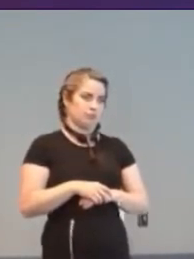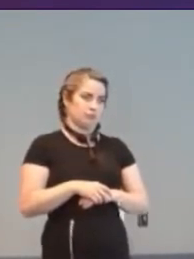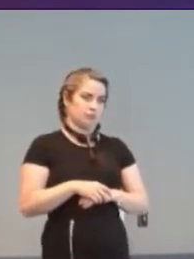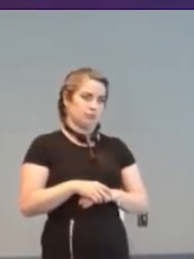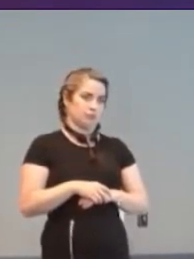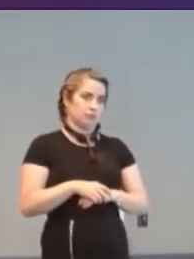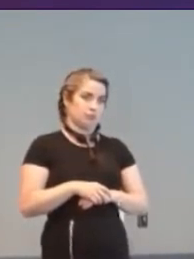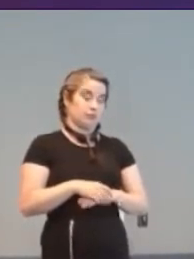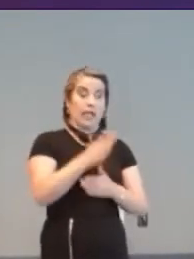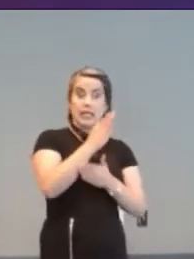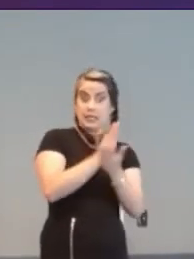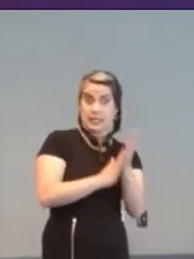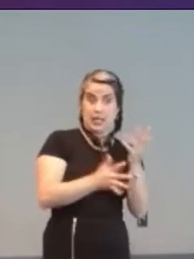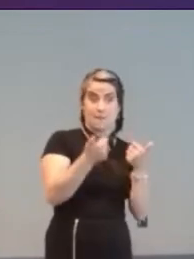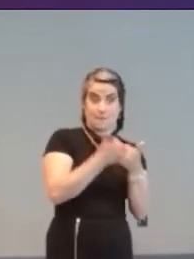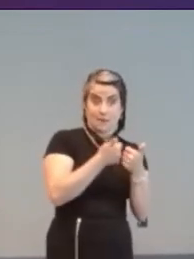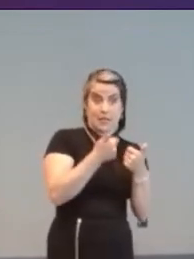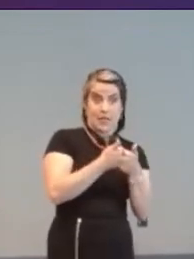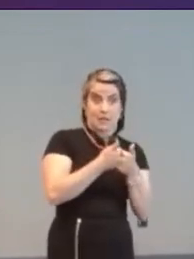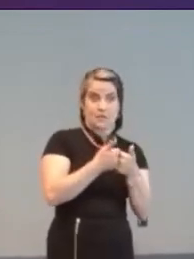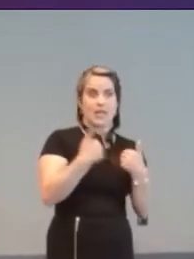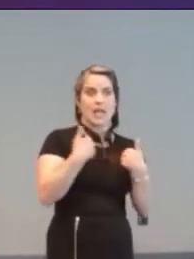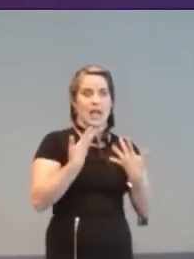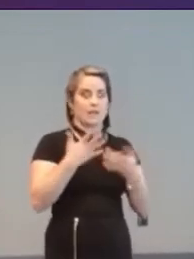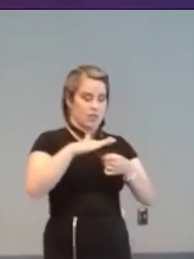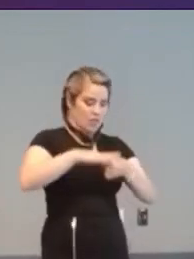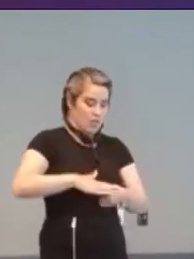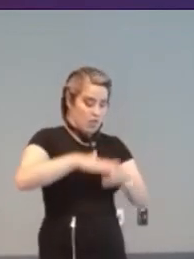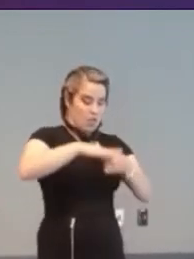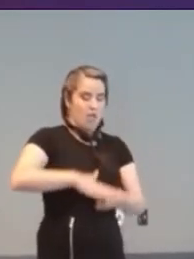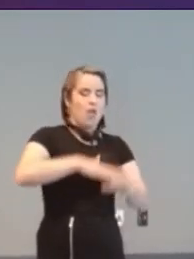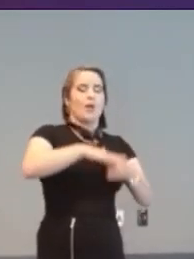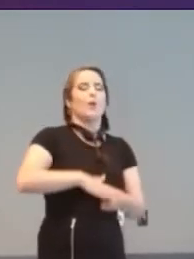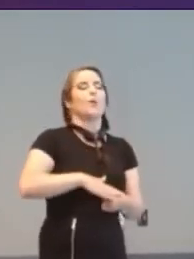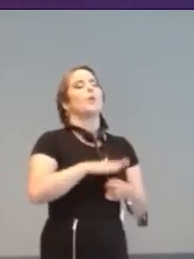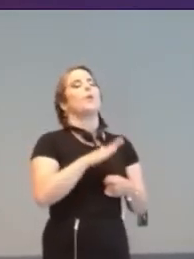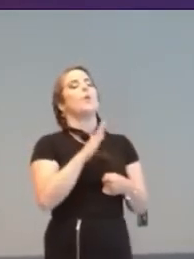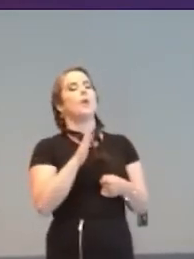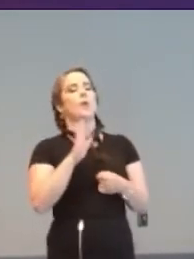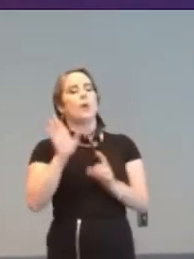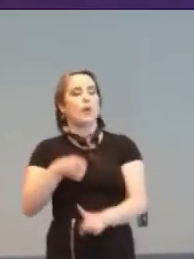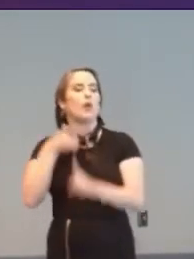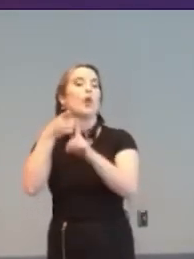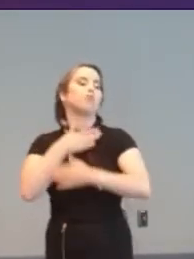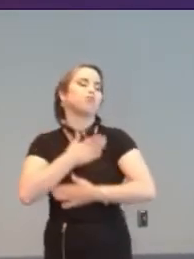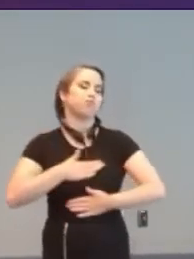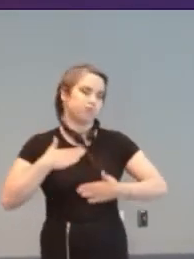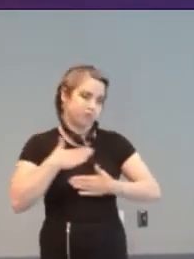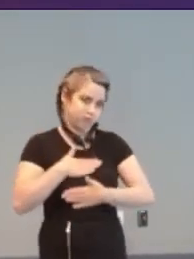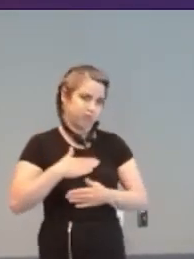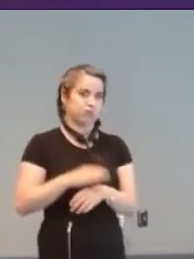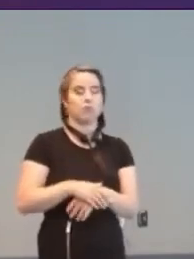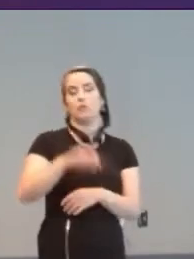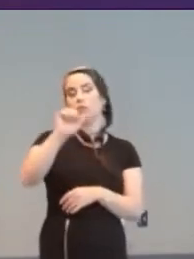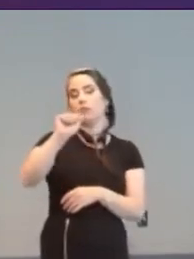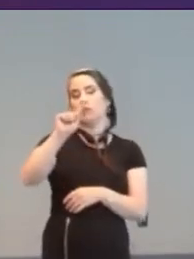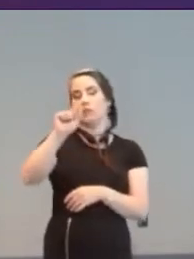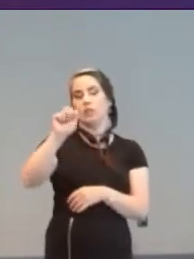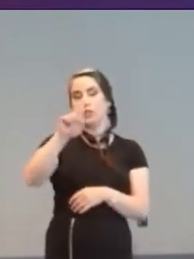Some games allow for ultra-low-pressure enjoyment. Atari’s I, Robot, in the arcades, allowed players